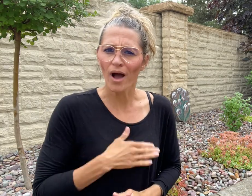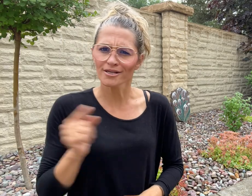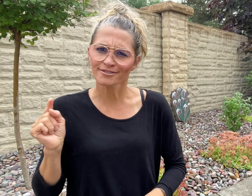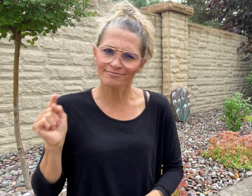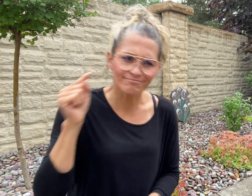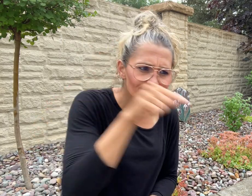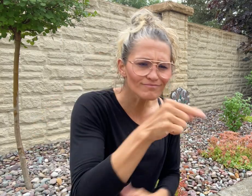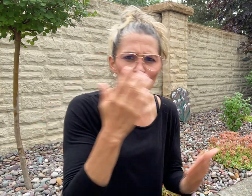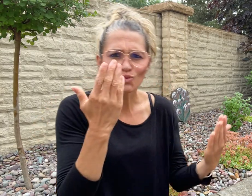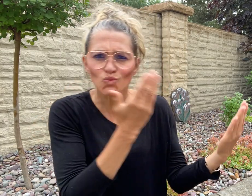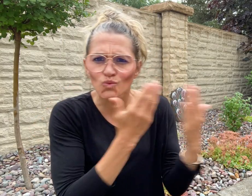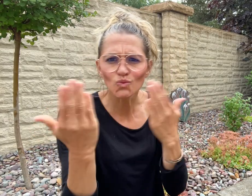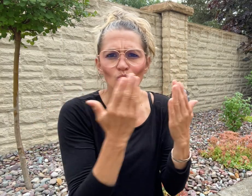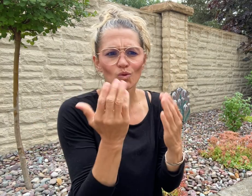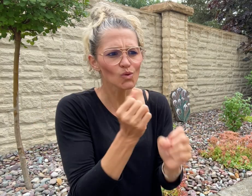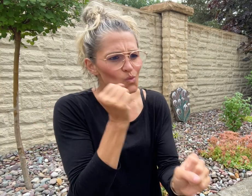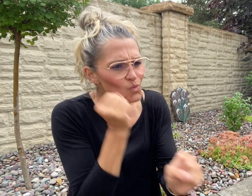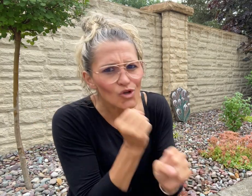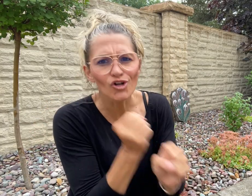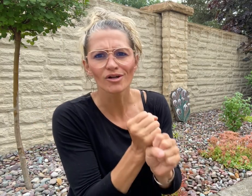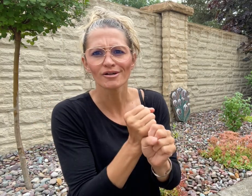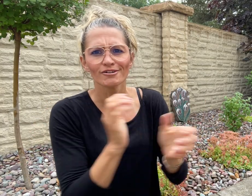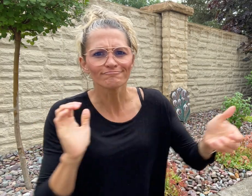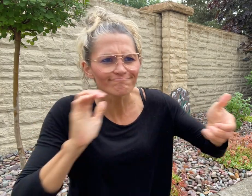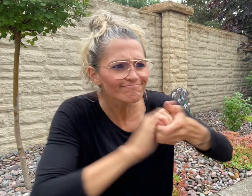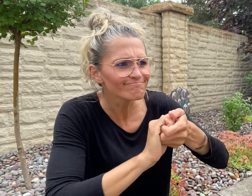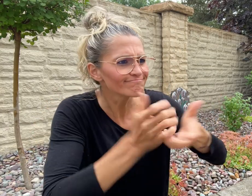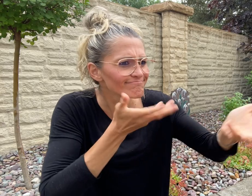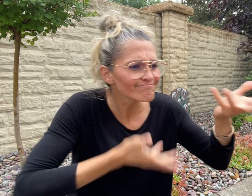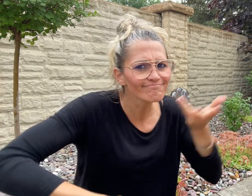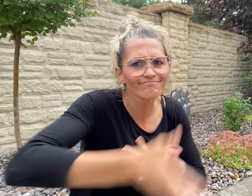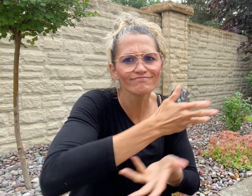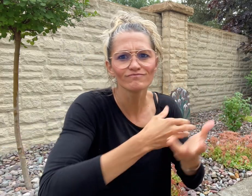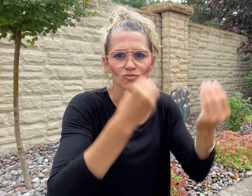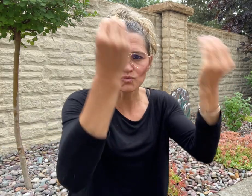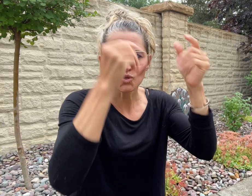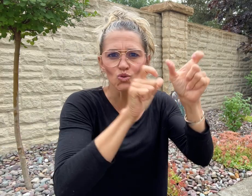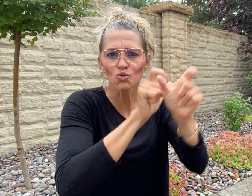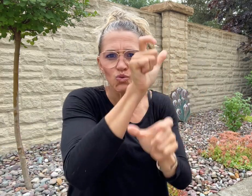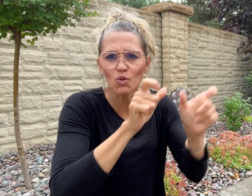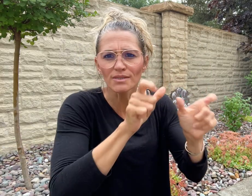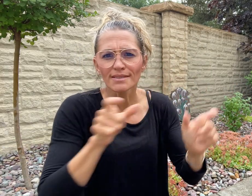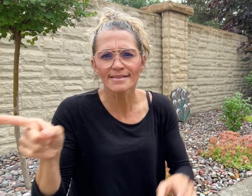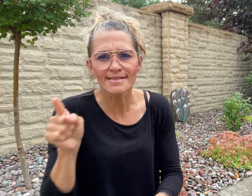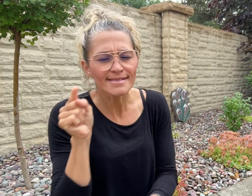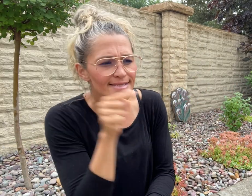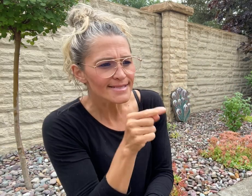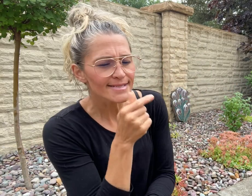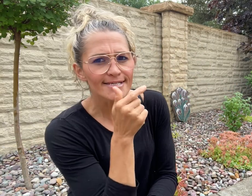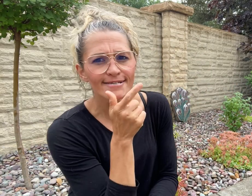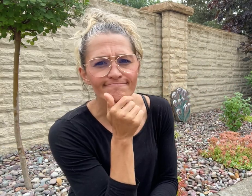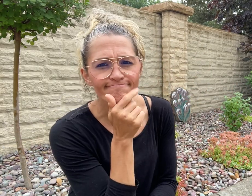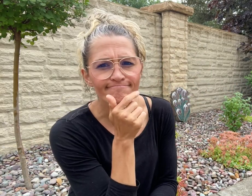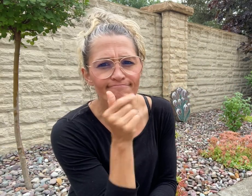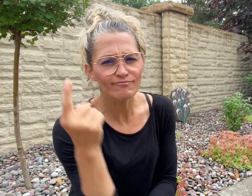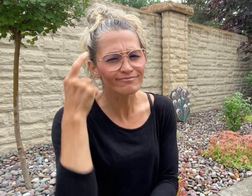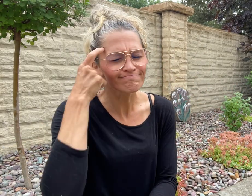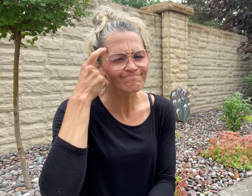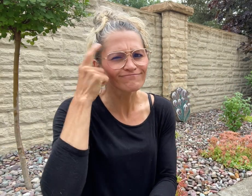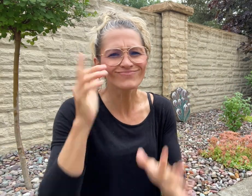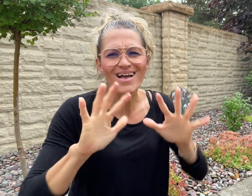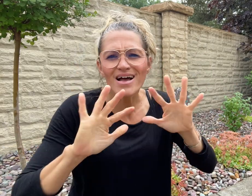a passion to be there for them and be with her students,